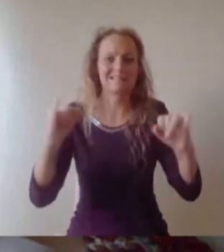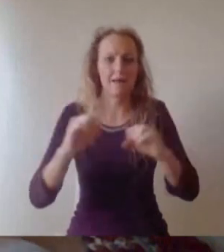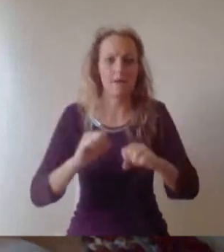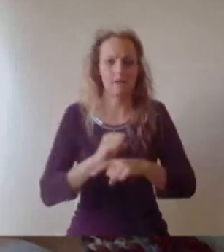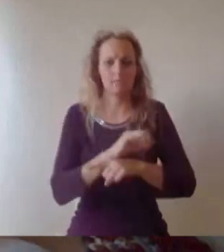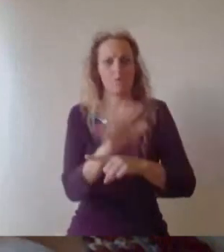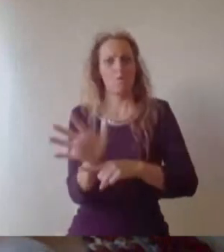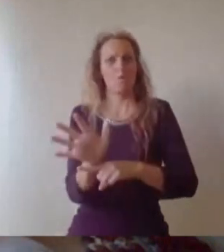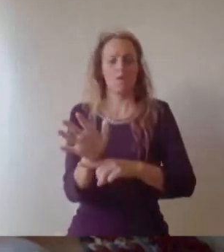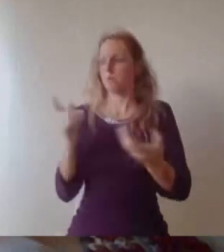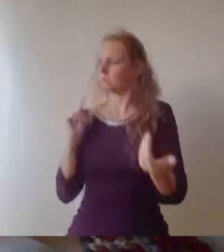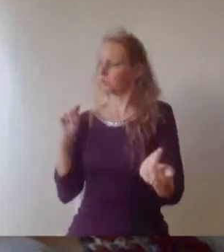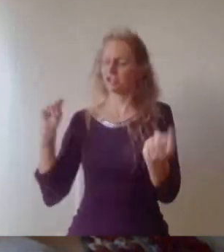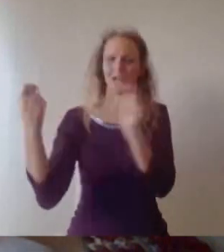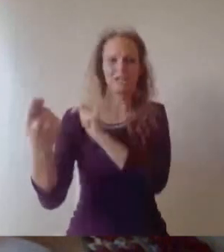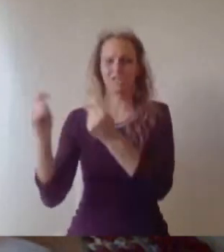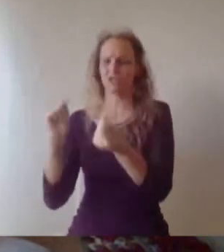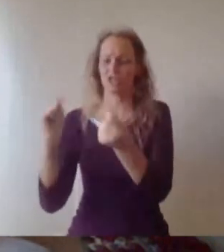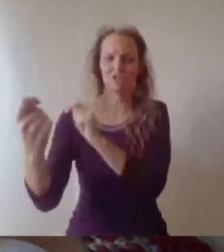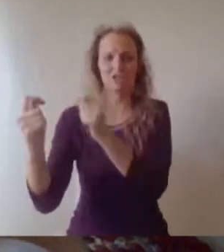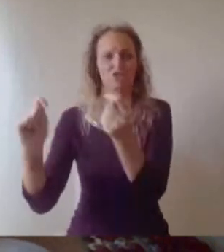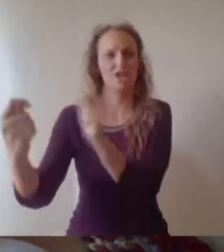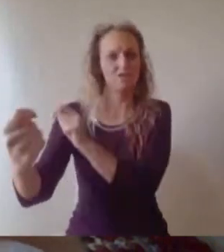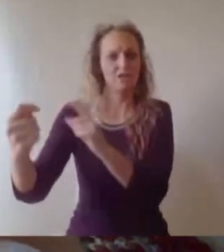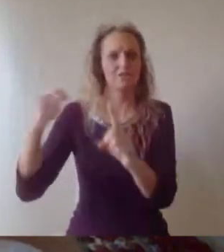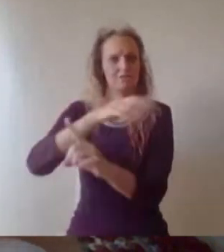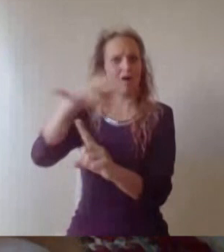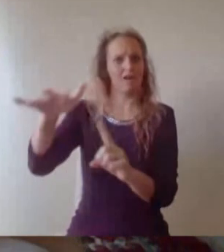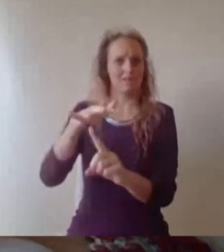and in such times new opportunities often present themselves